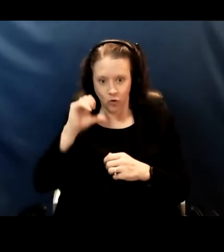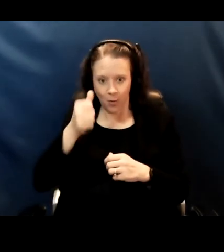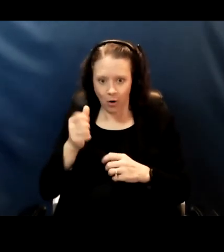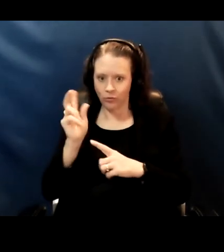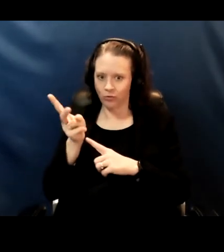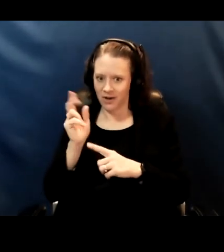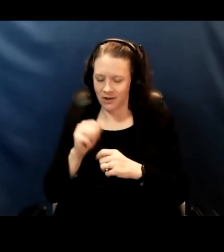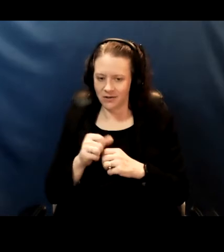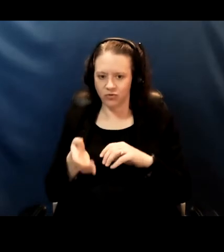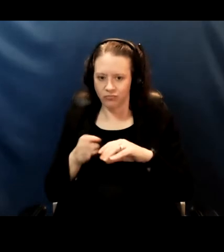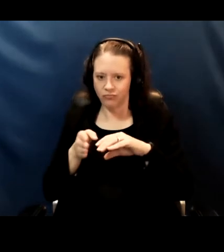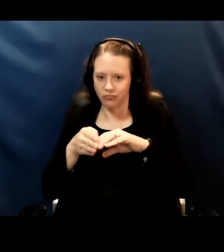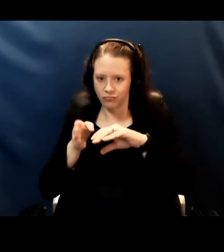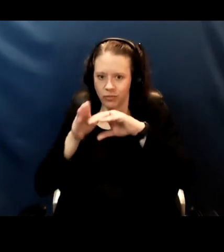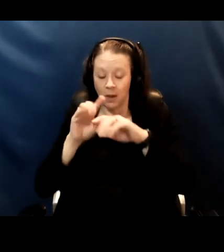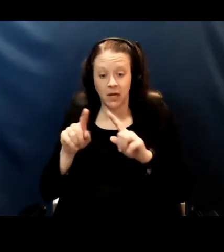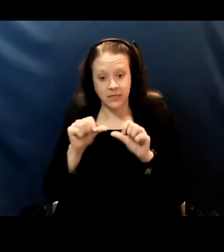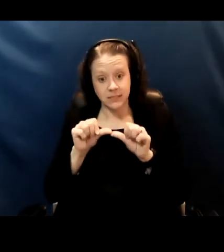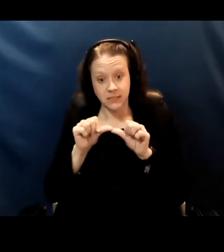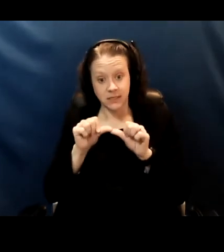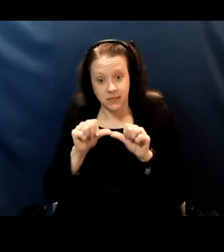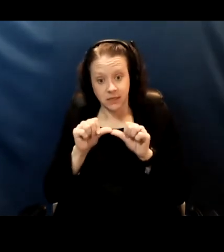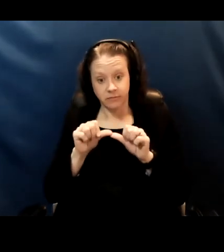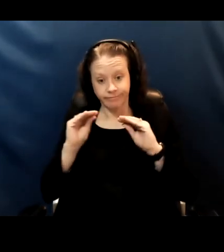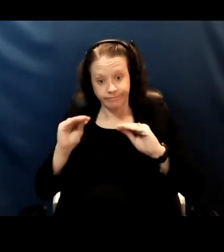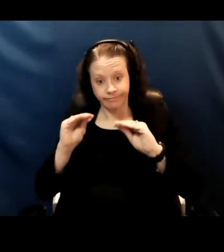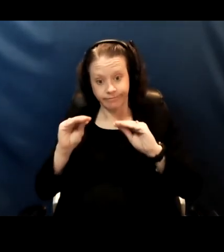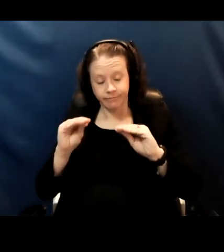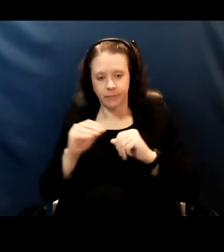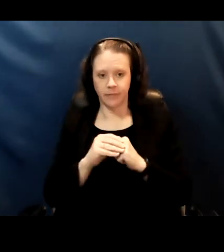But really being really consistent around it. I think that if we start